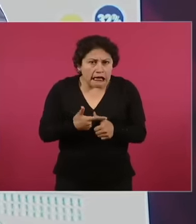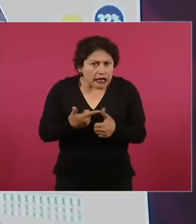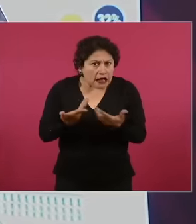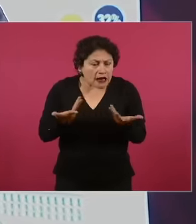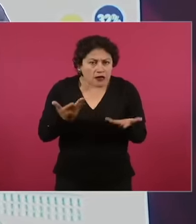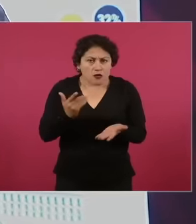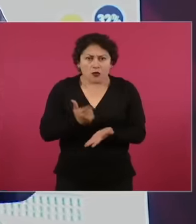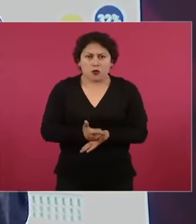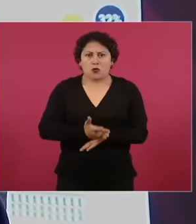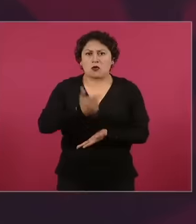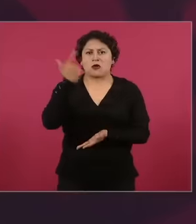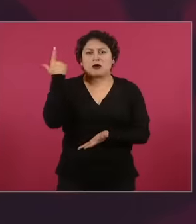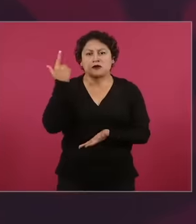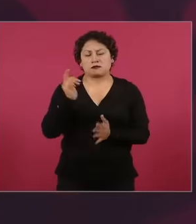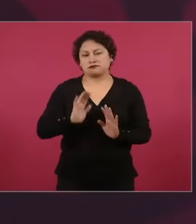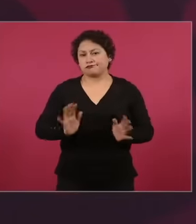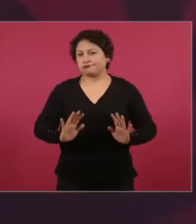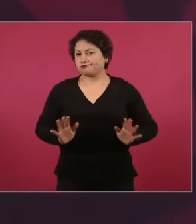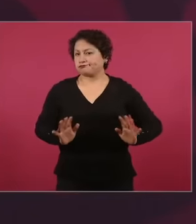no God